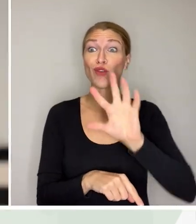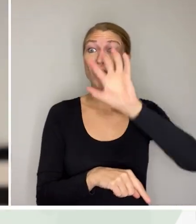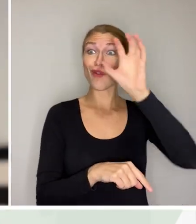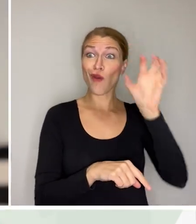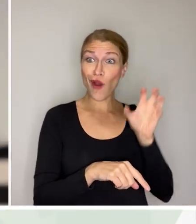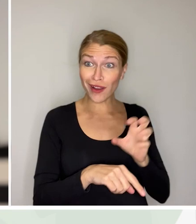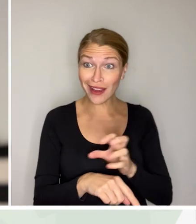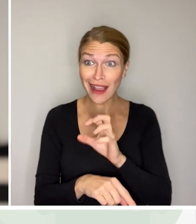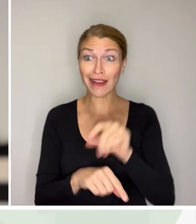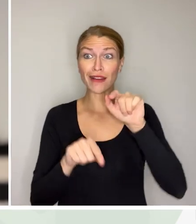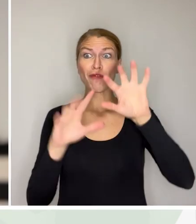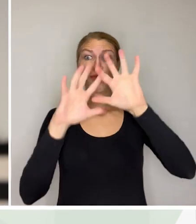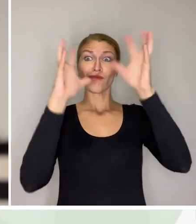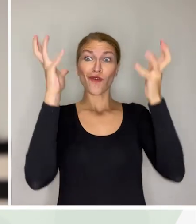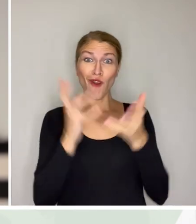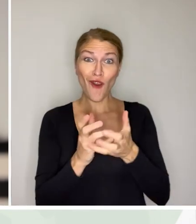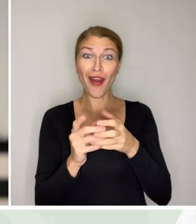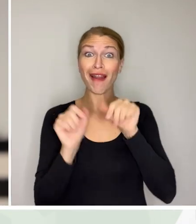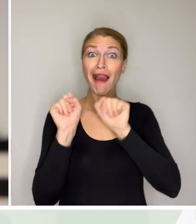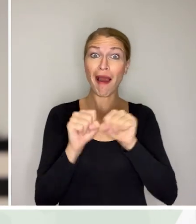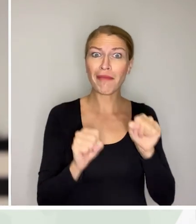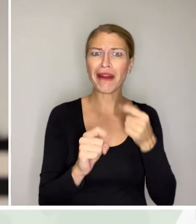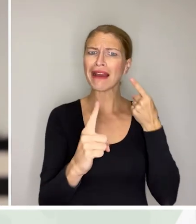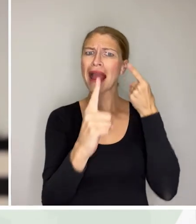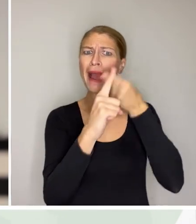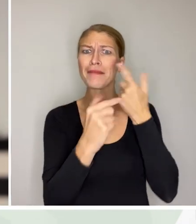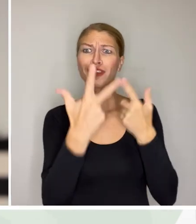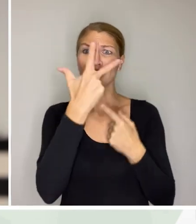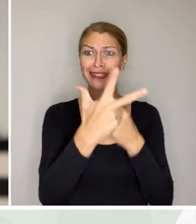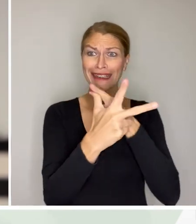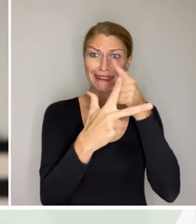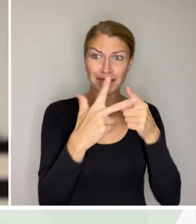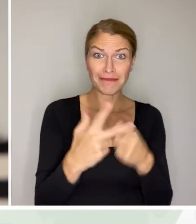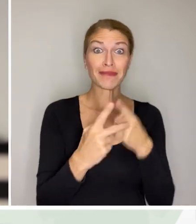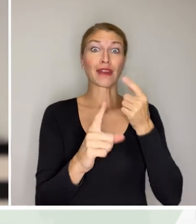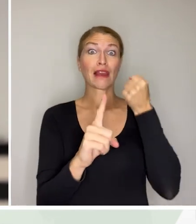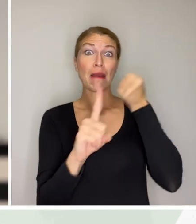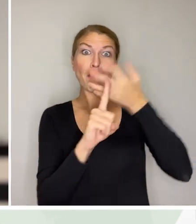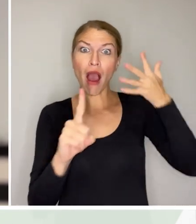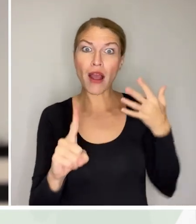are recognised for their impact, innovation and scalability.